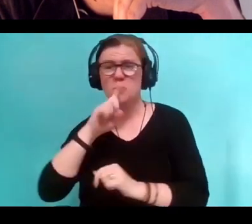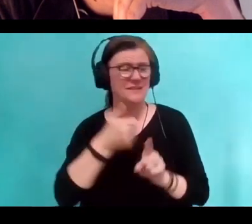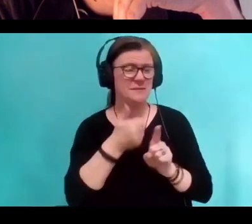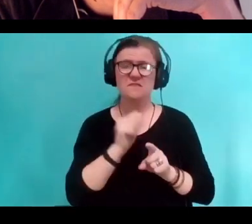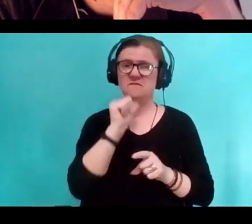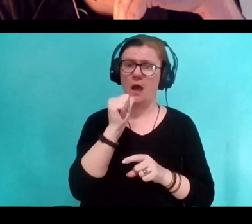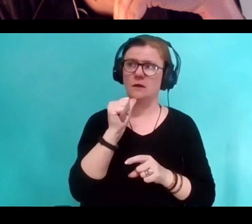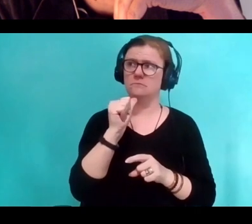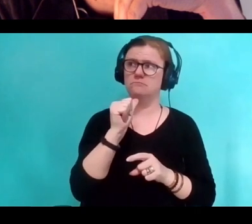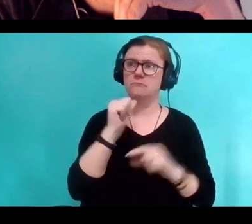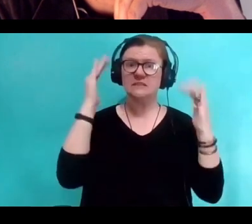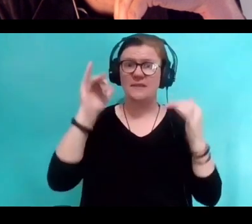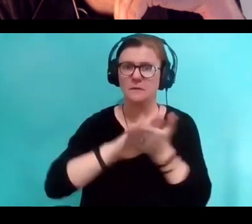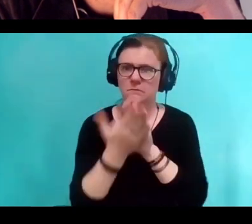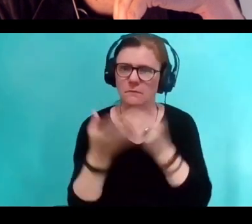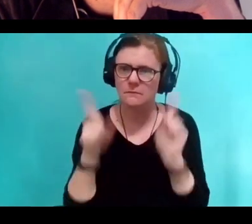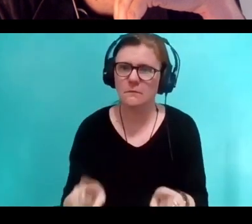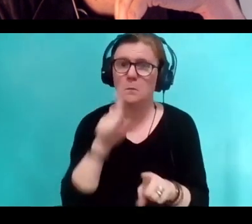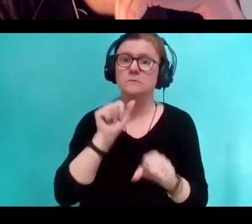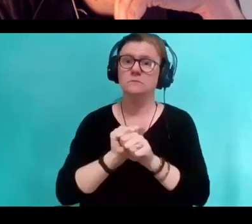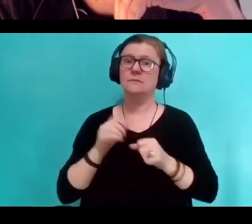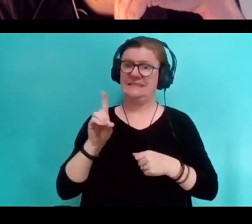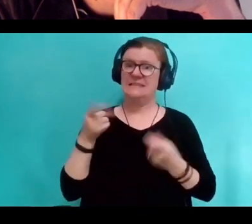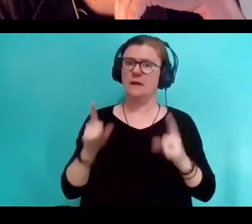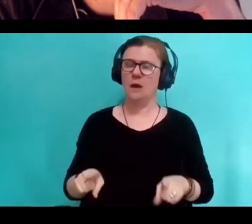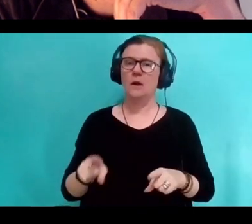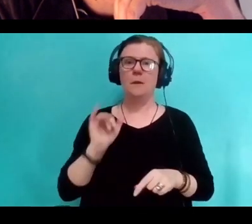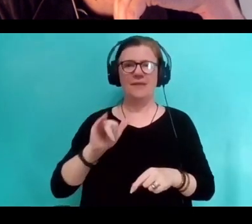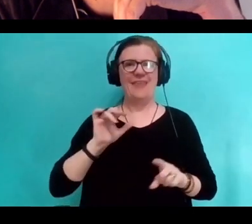And I think that that position helps them